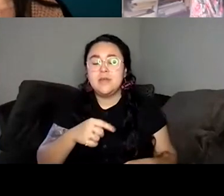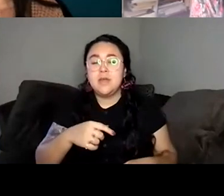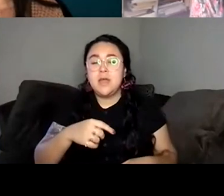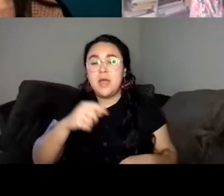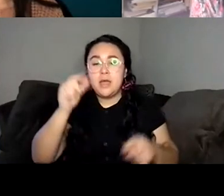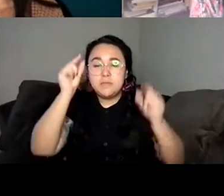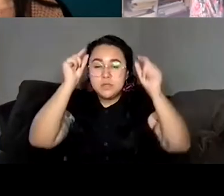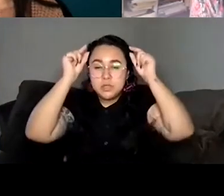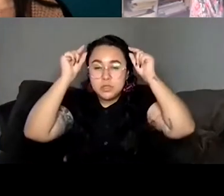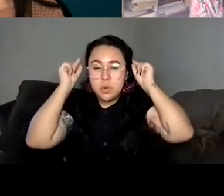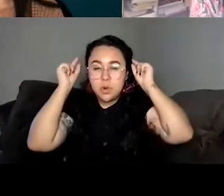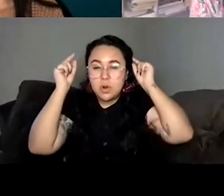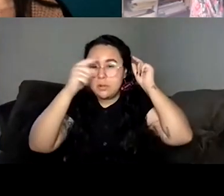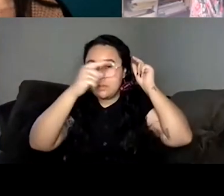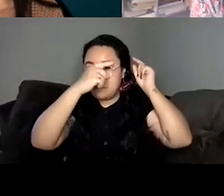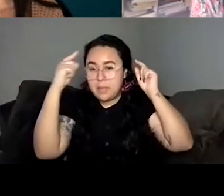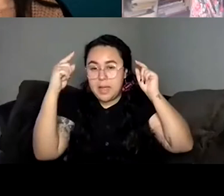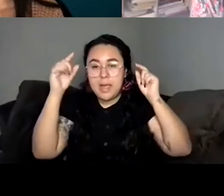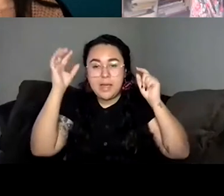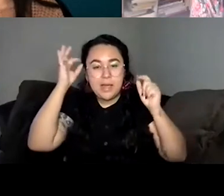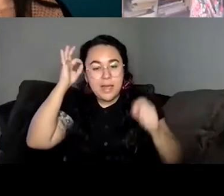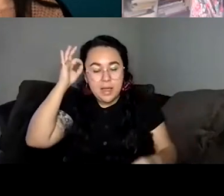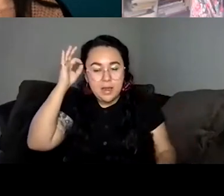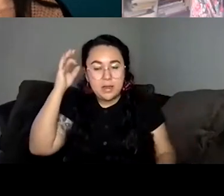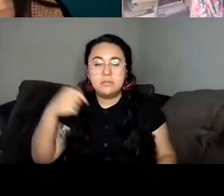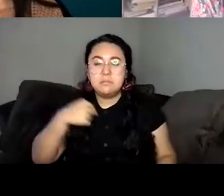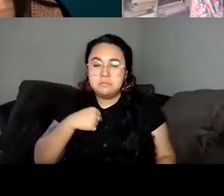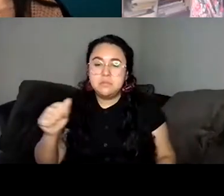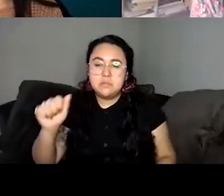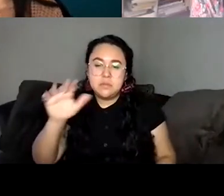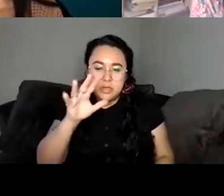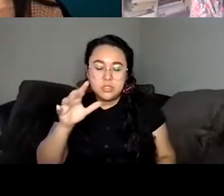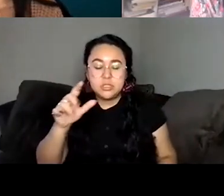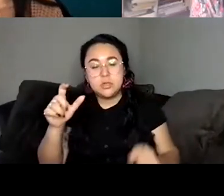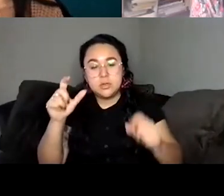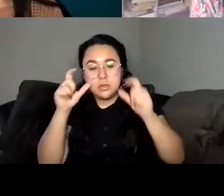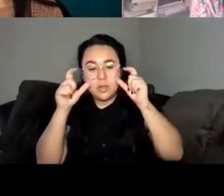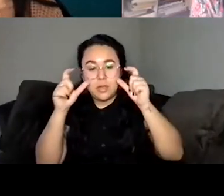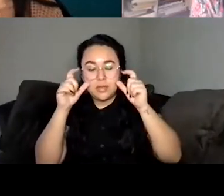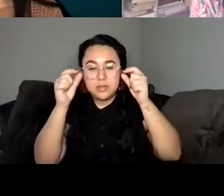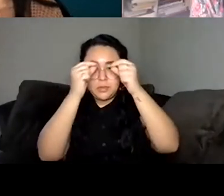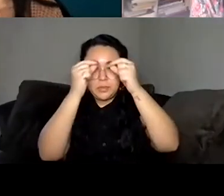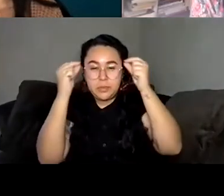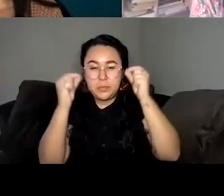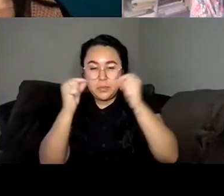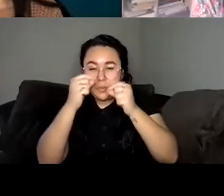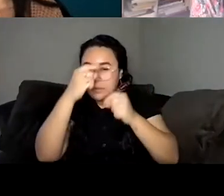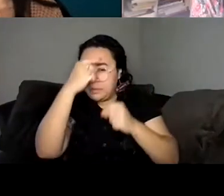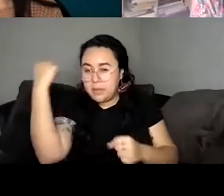I'm Asian. And I have glasses with black rims that are slightly round. And then wearing